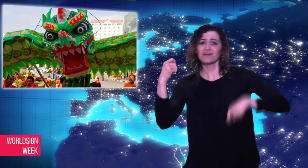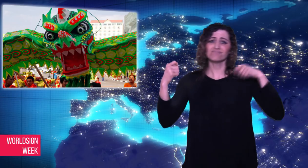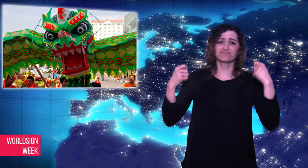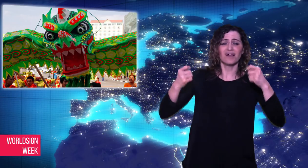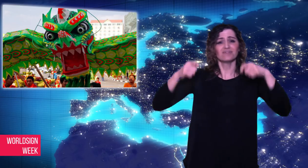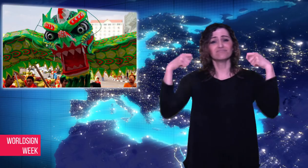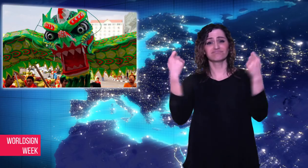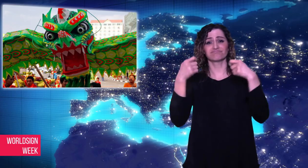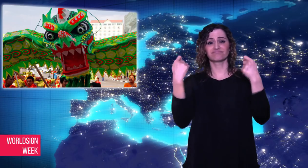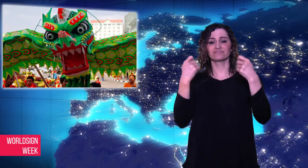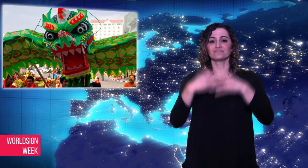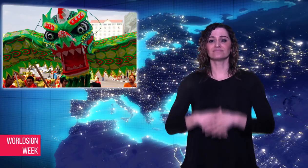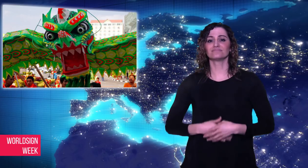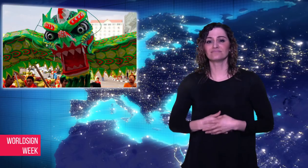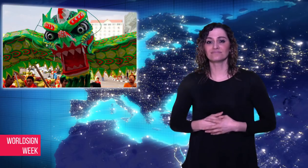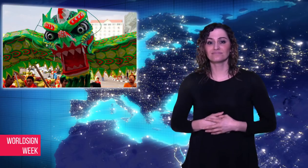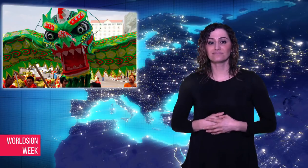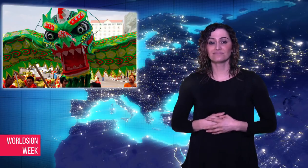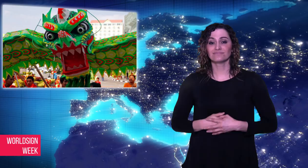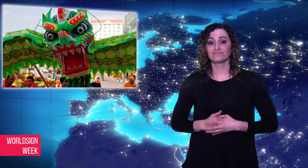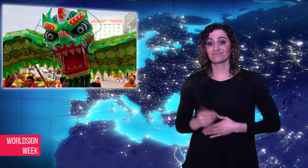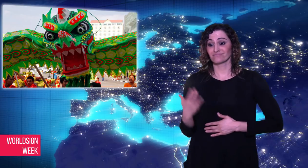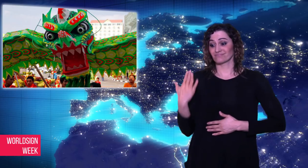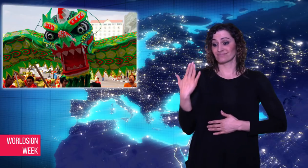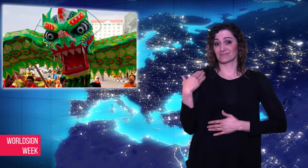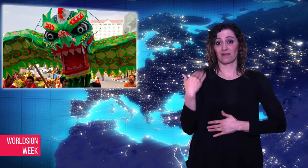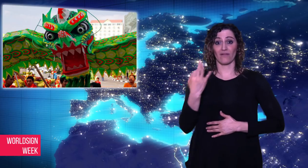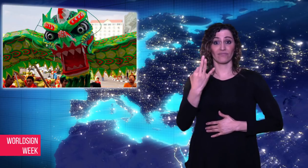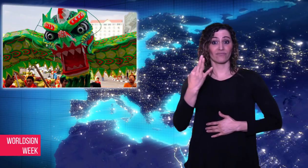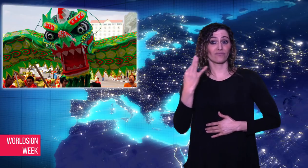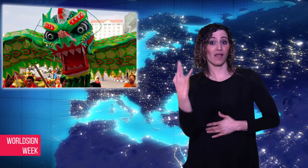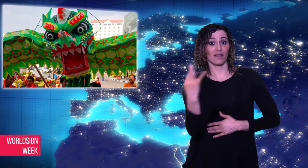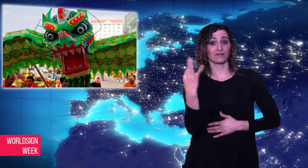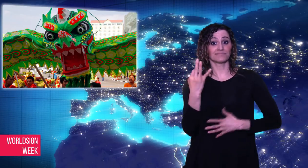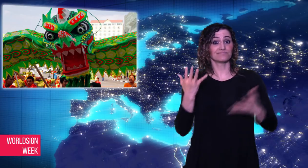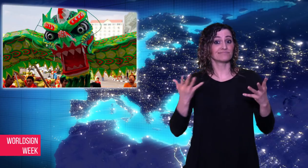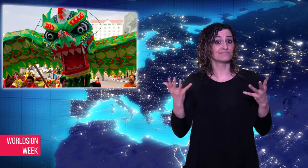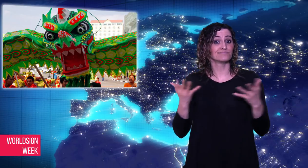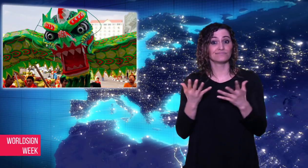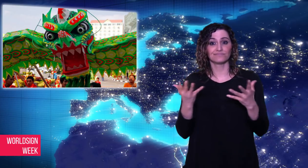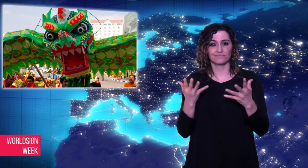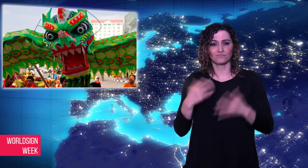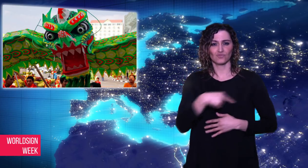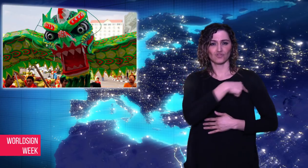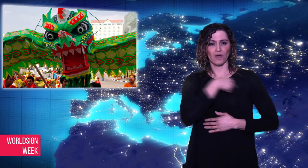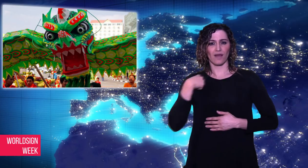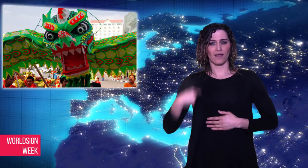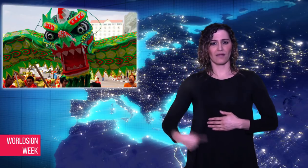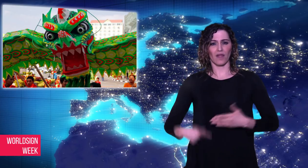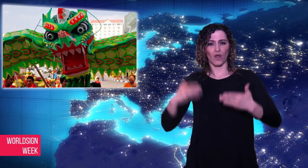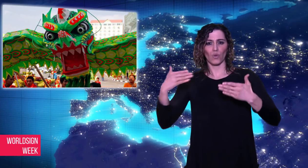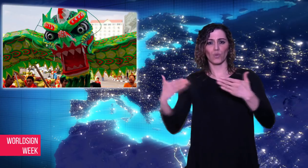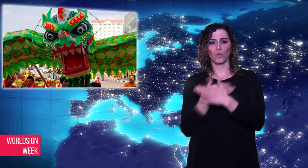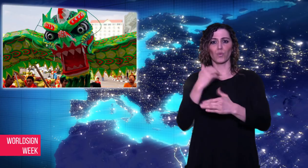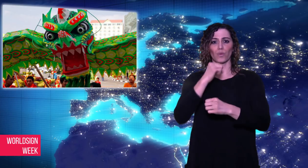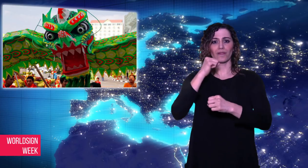Last Friday, the Chinese New Year was